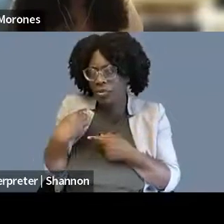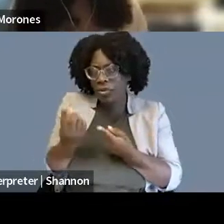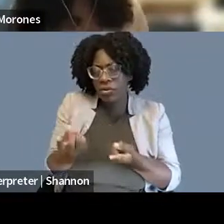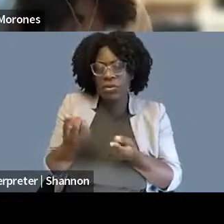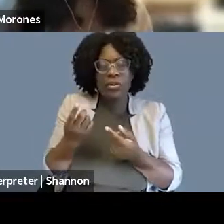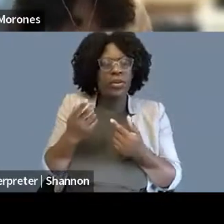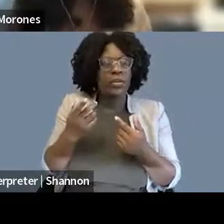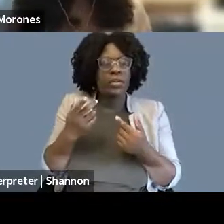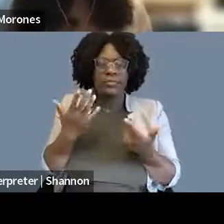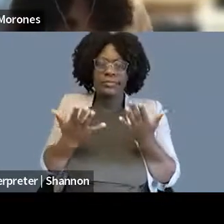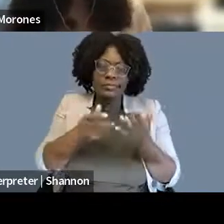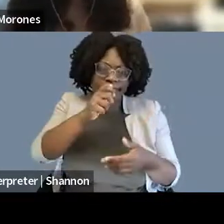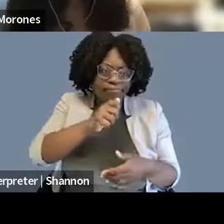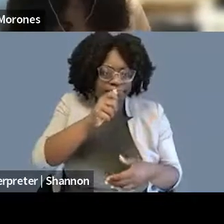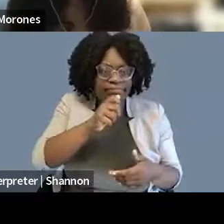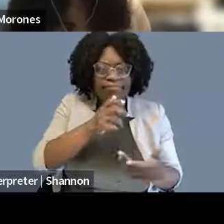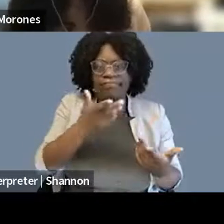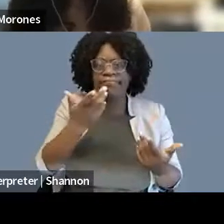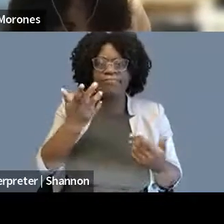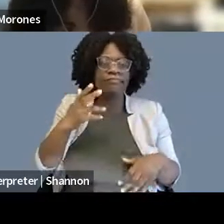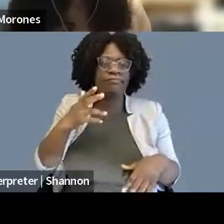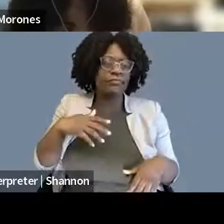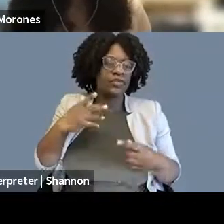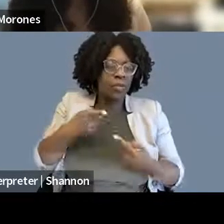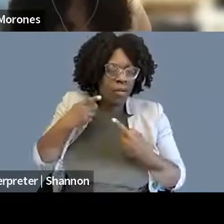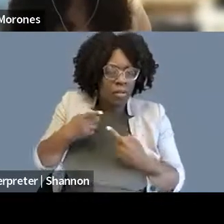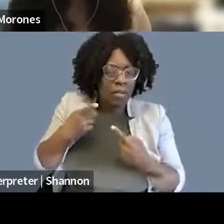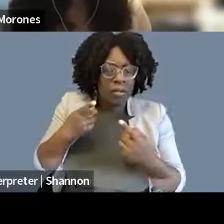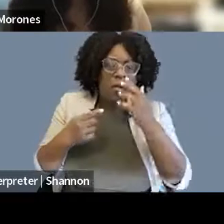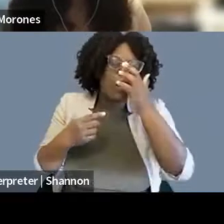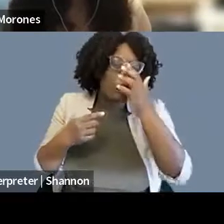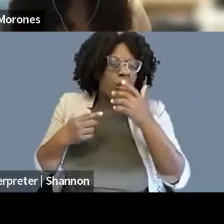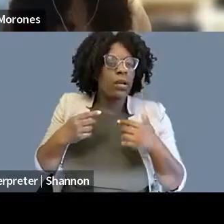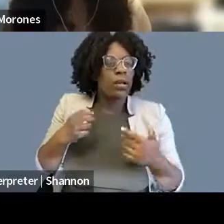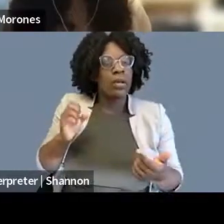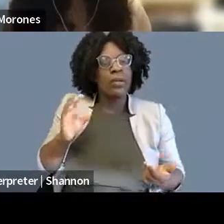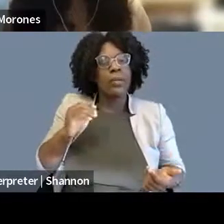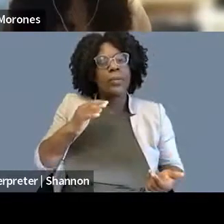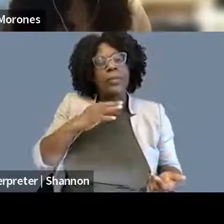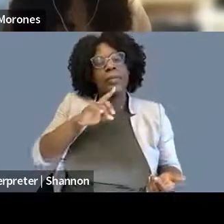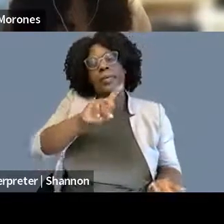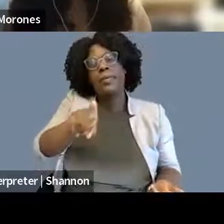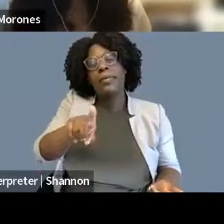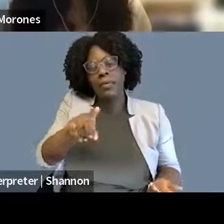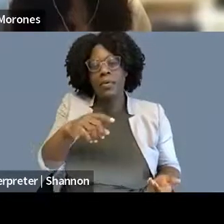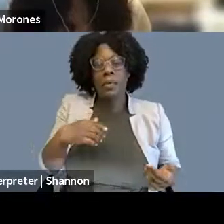is not necessarily always the most useful because, you know, sometimes, there is a survivorship bias, right?